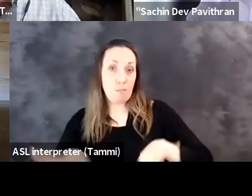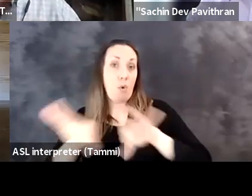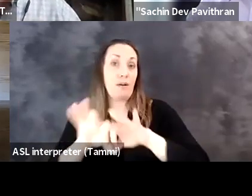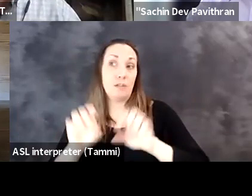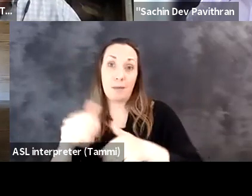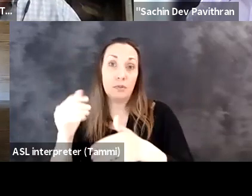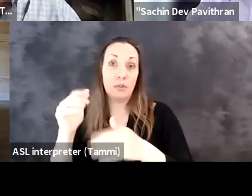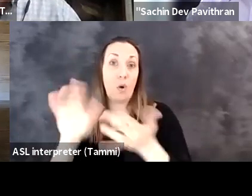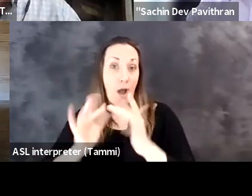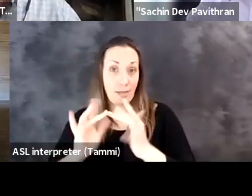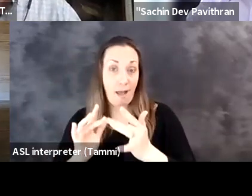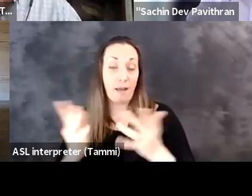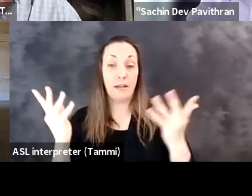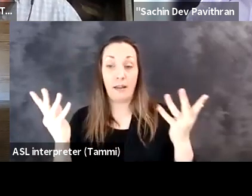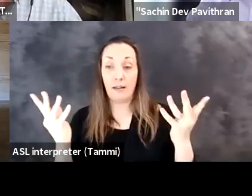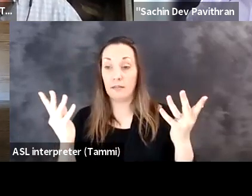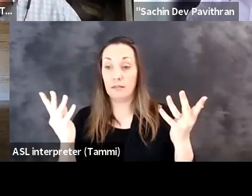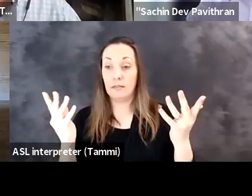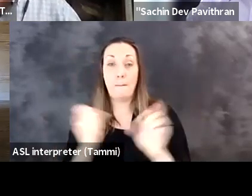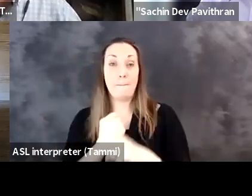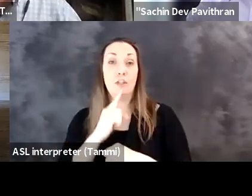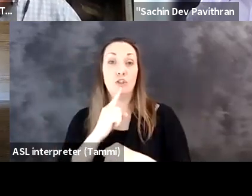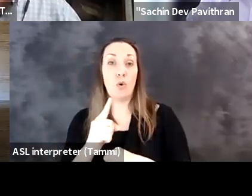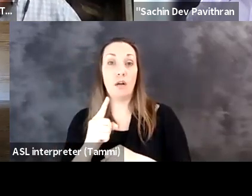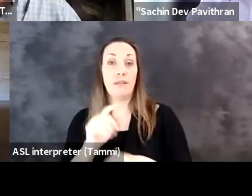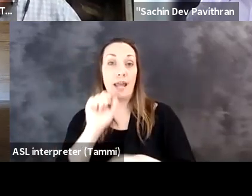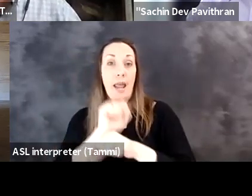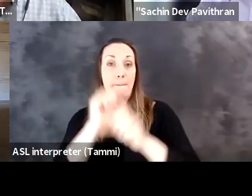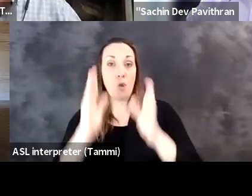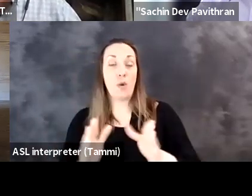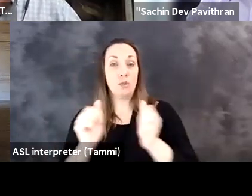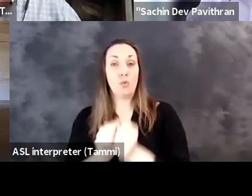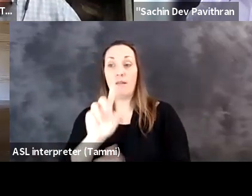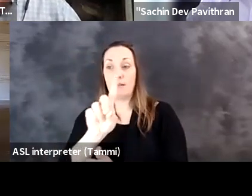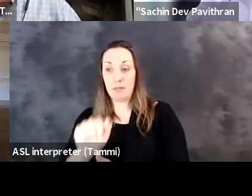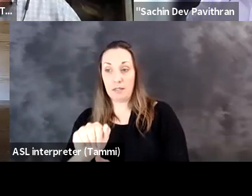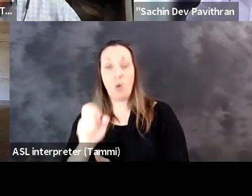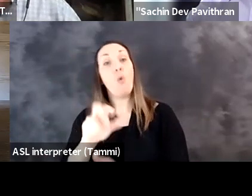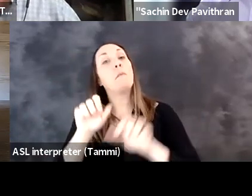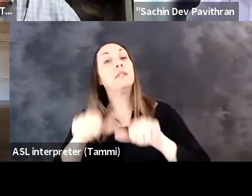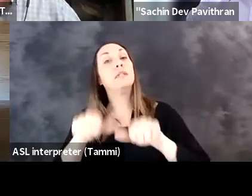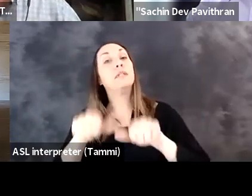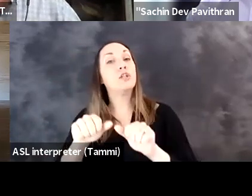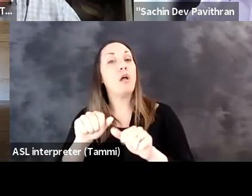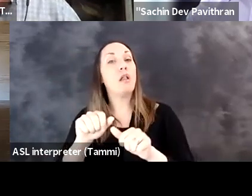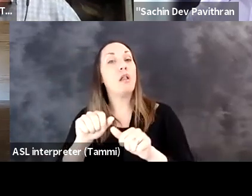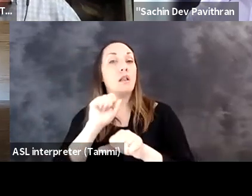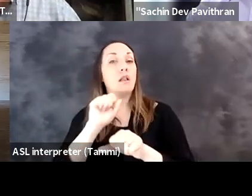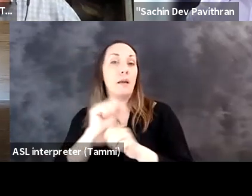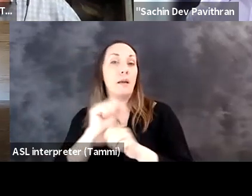Director Yang talked about the importance of being able to go online and make sure that employees with